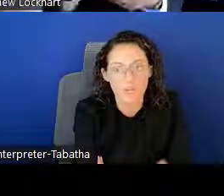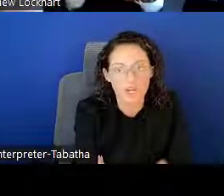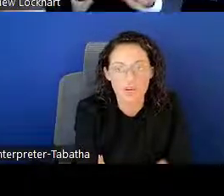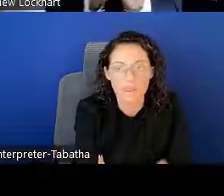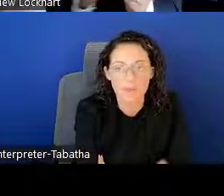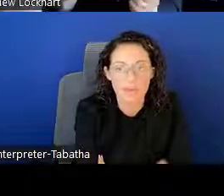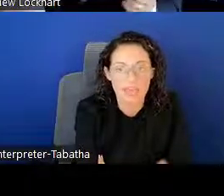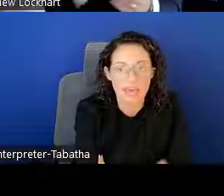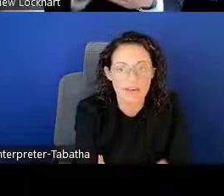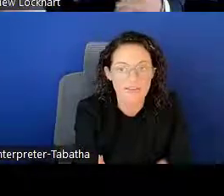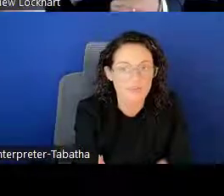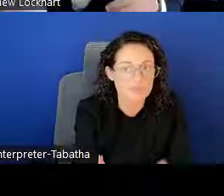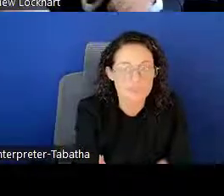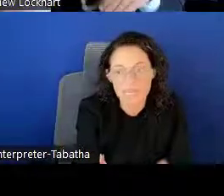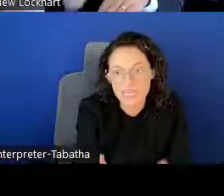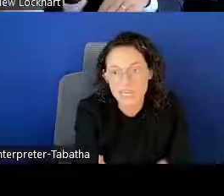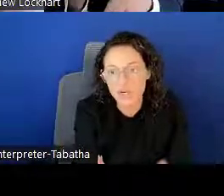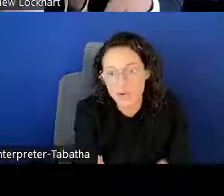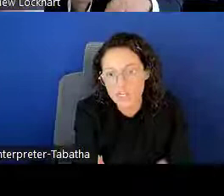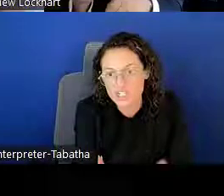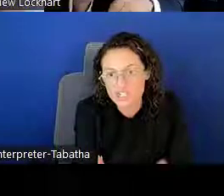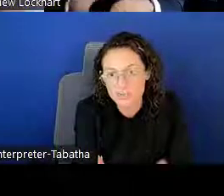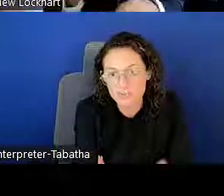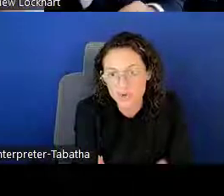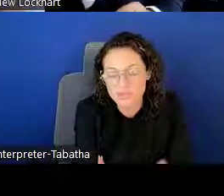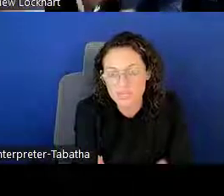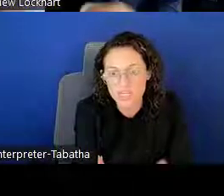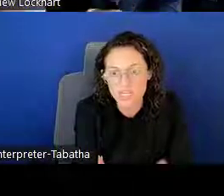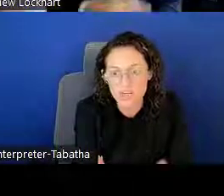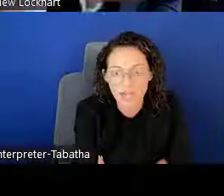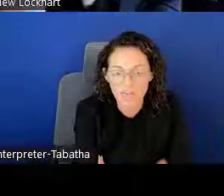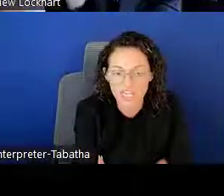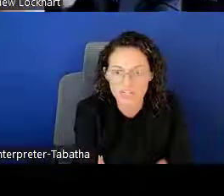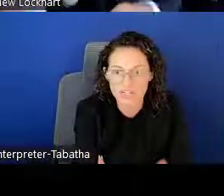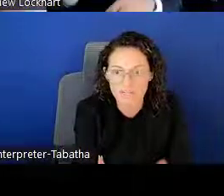where you're able to have .. . submit any questions before you submit your application.